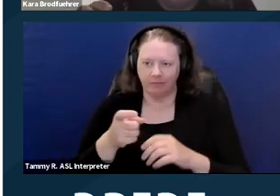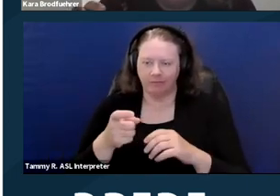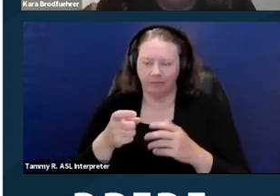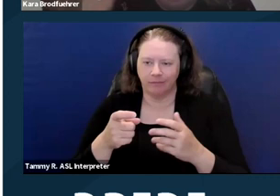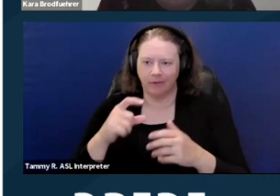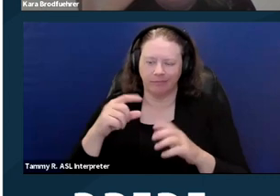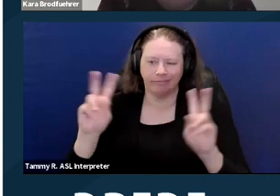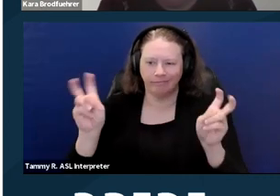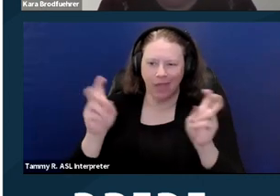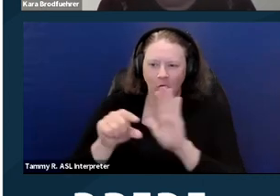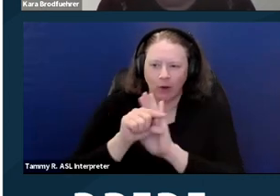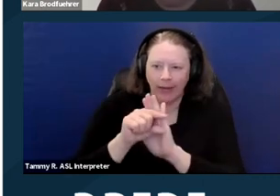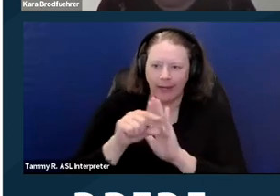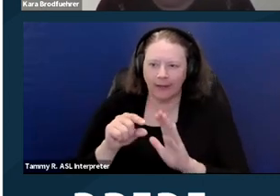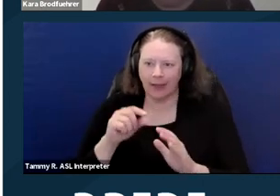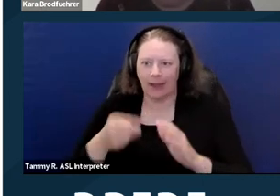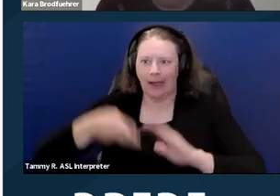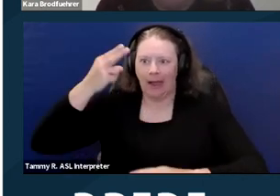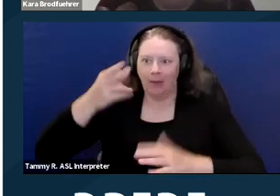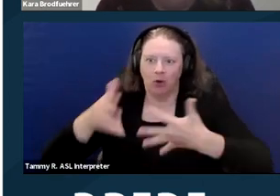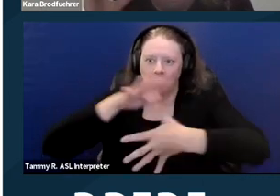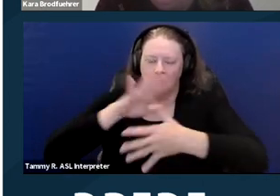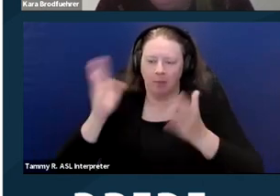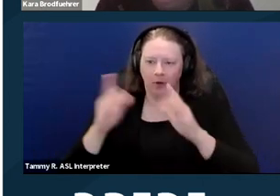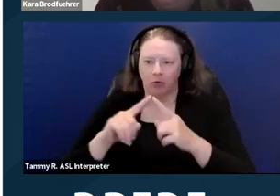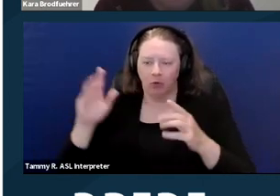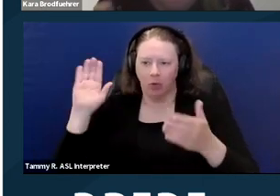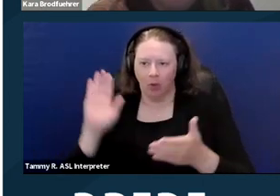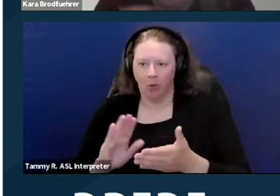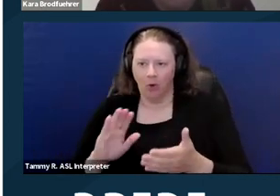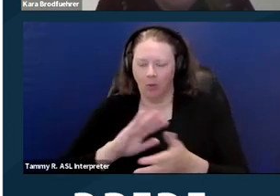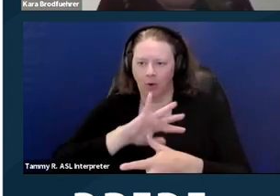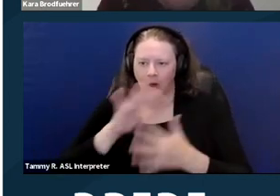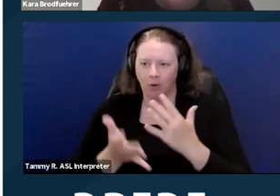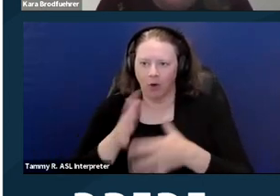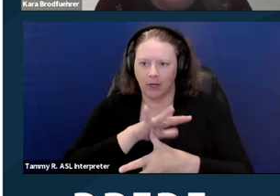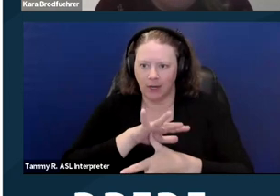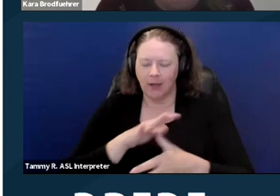that's very imminent, they will often flag it. But it's not a foolproof system.